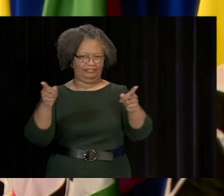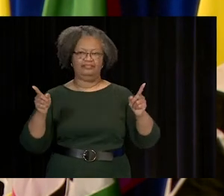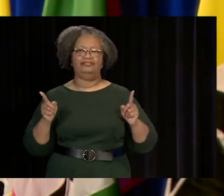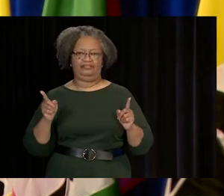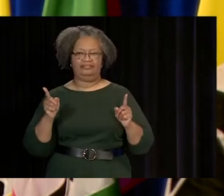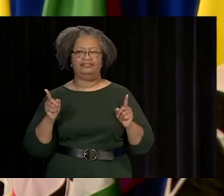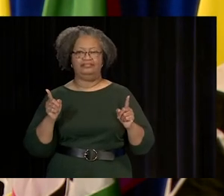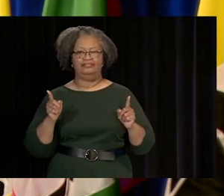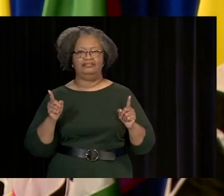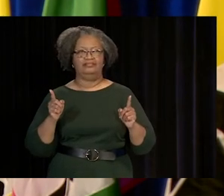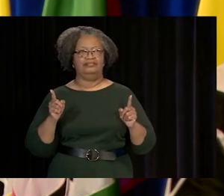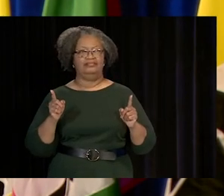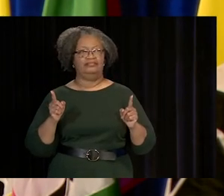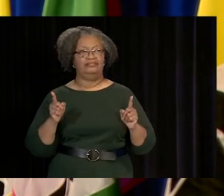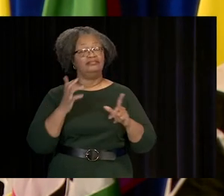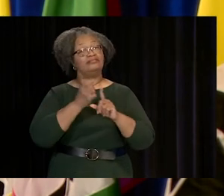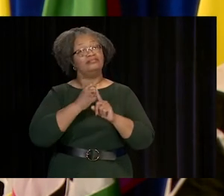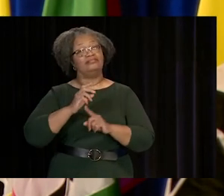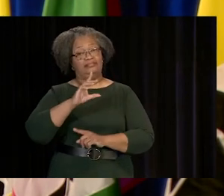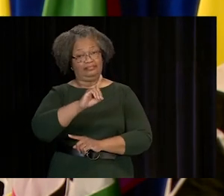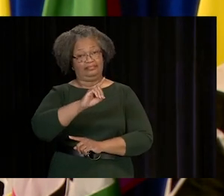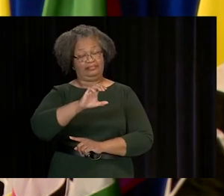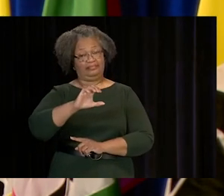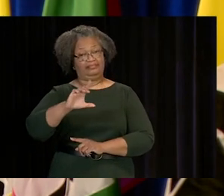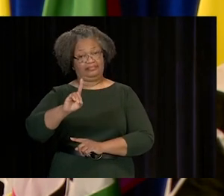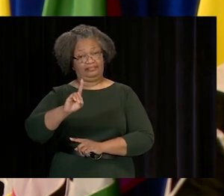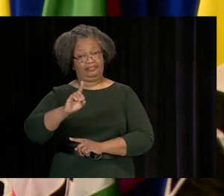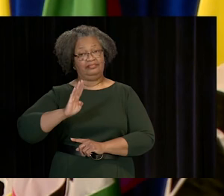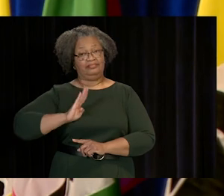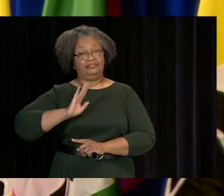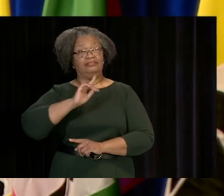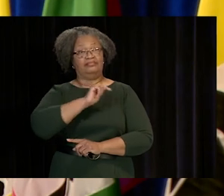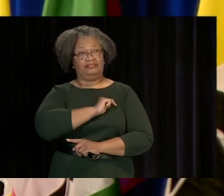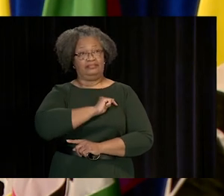I CONGRATULATE OUR NEW GRADUATES